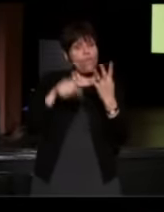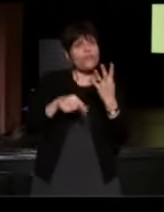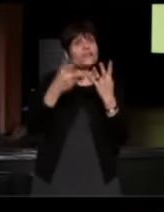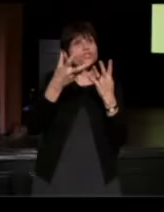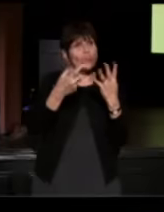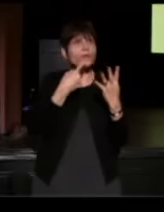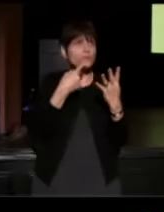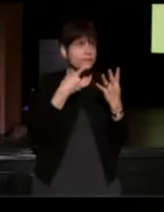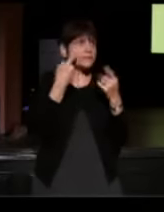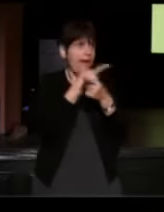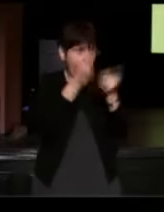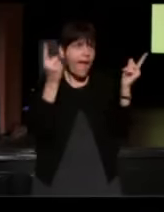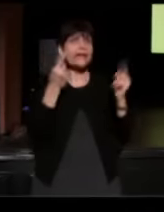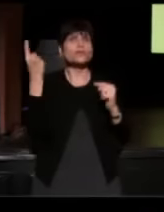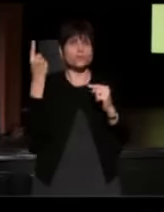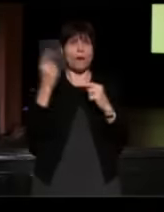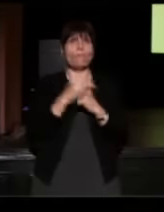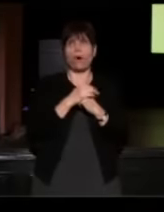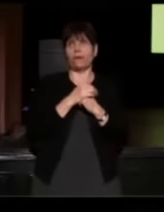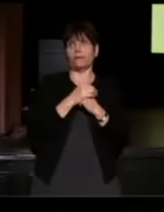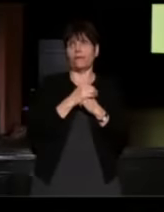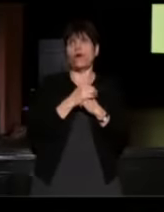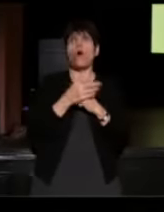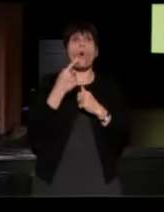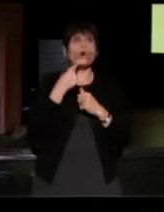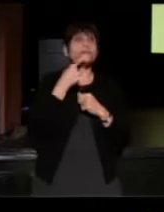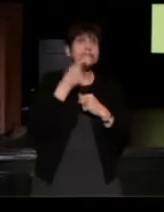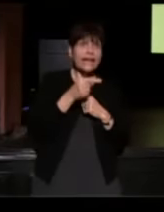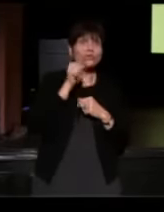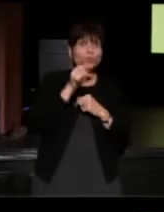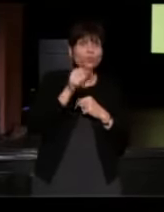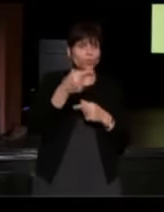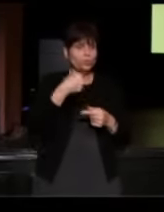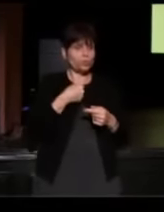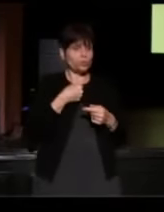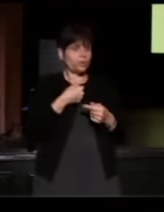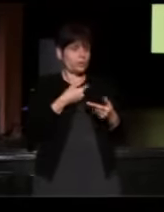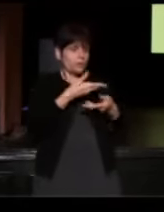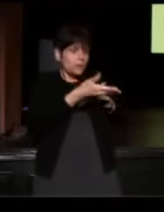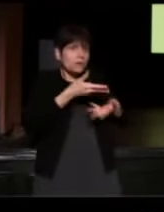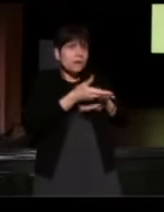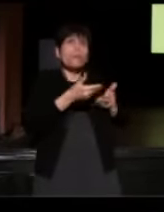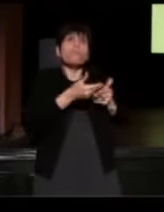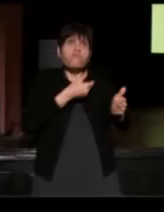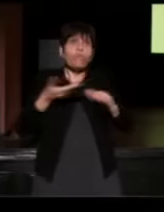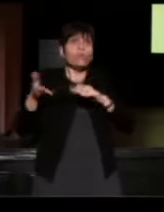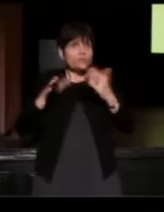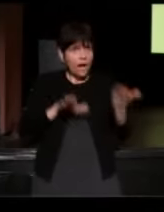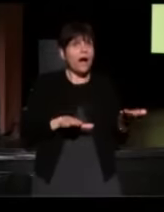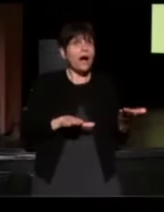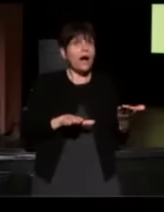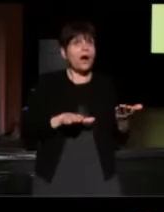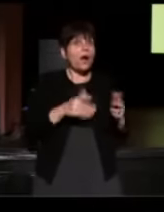or have said to you before you die or a loved one dies which is